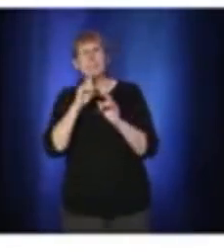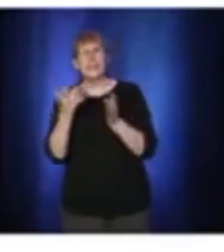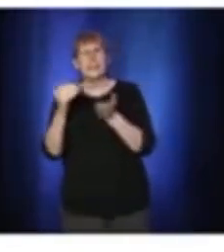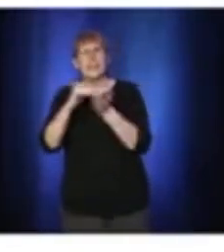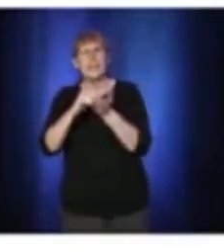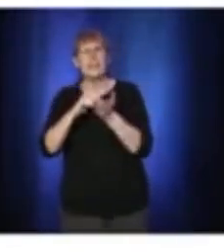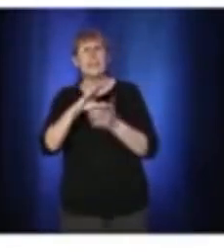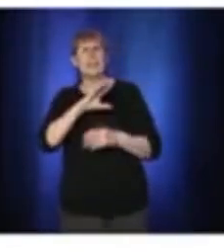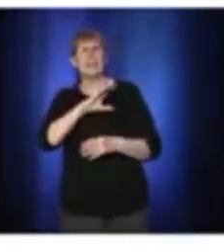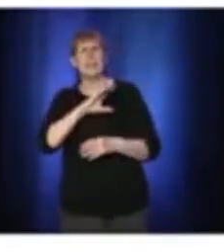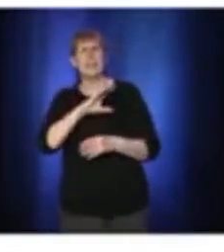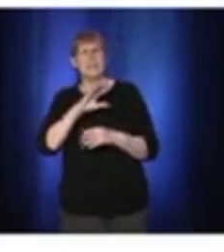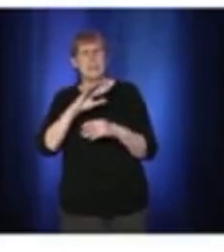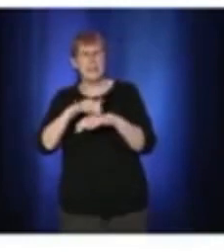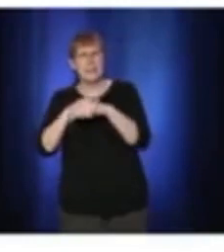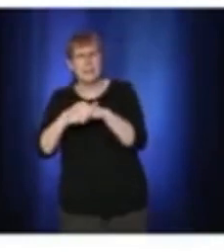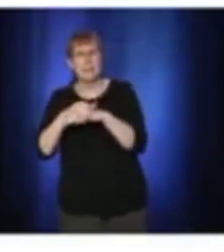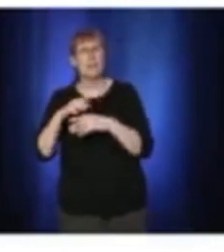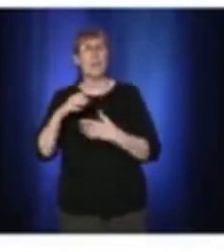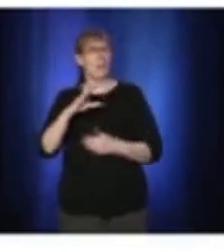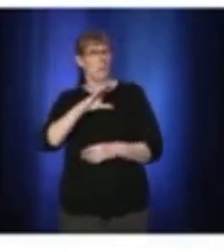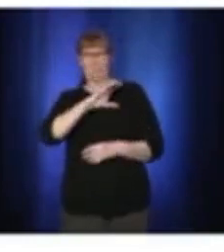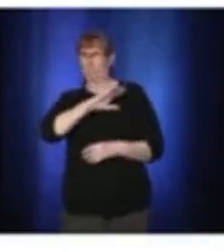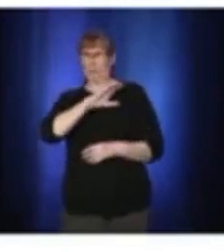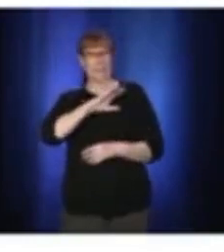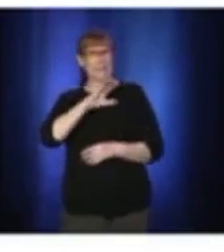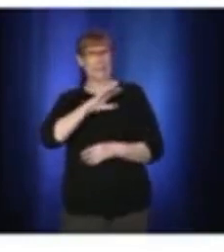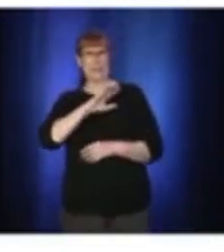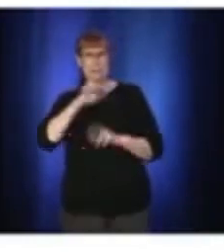enforcing this whatsoever on buses or on métro,